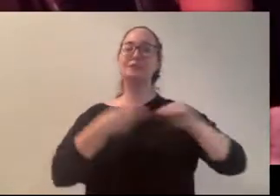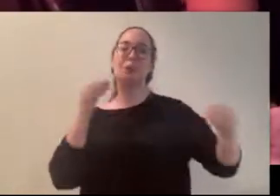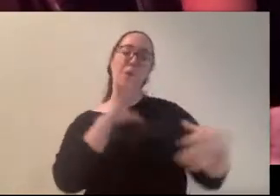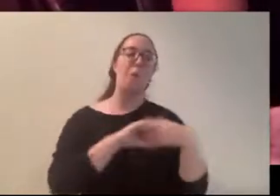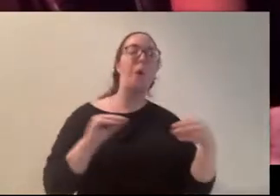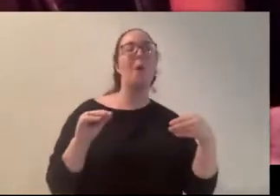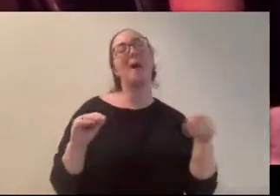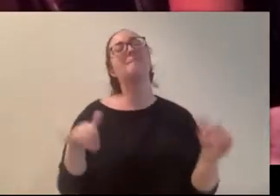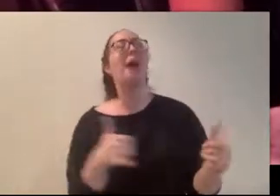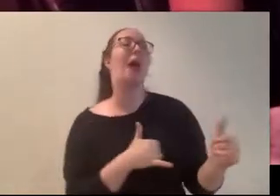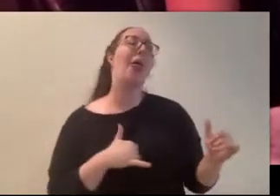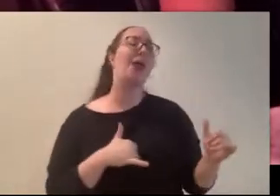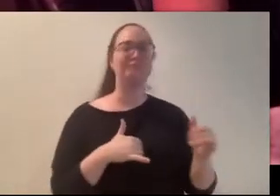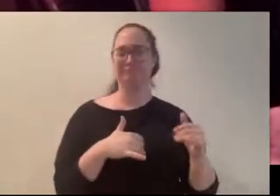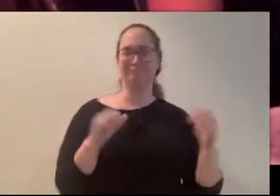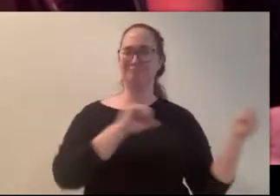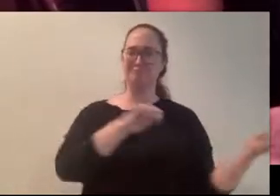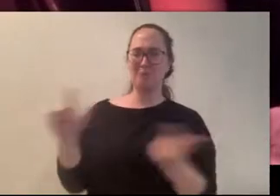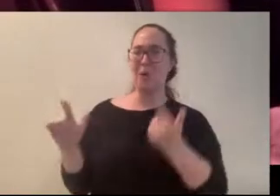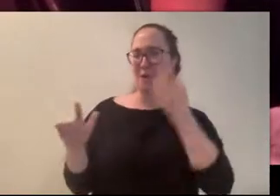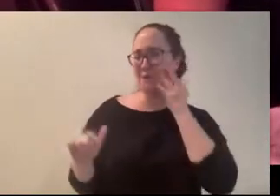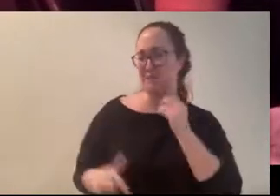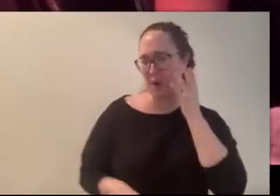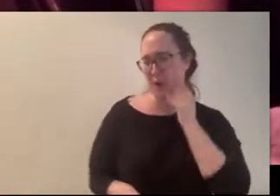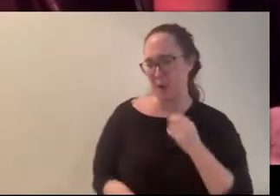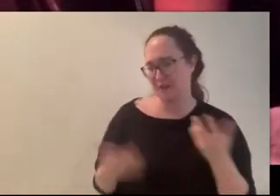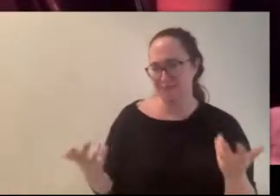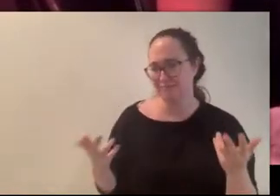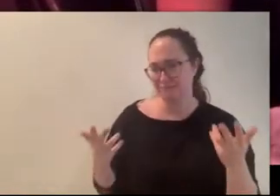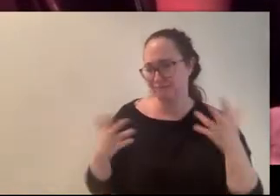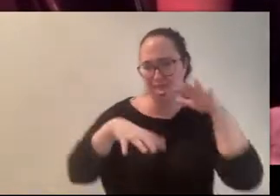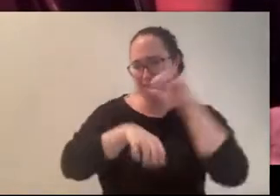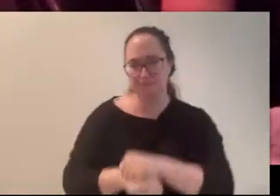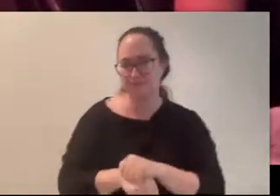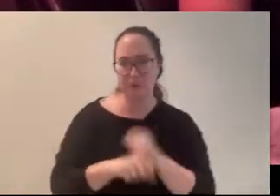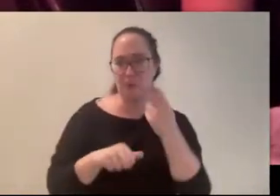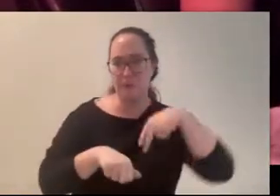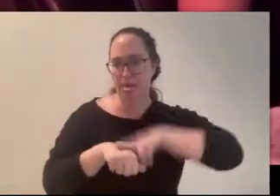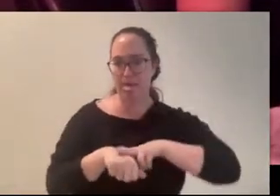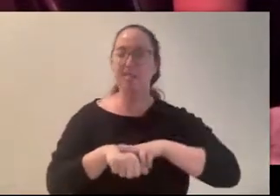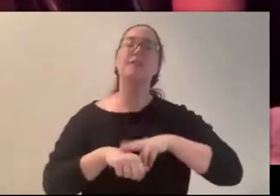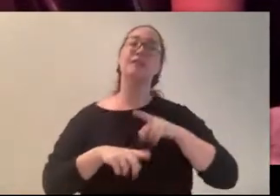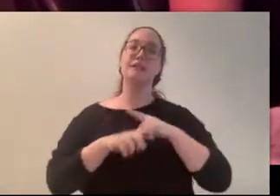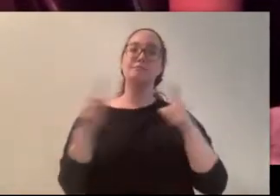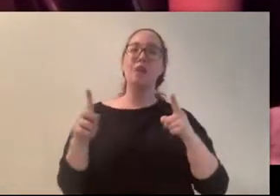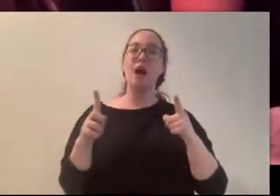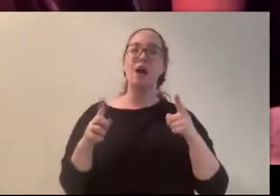everybody does it, and the way that the story portrayed how the one girl saw the ghost and